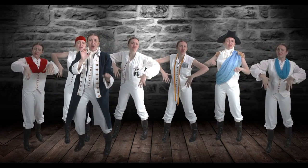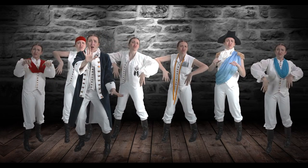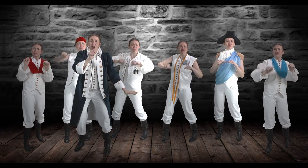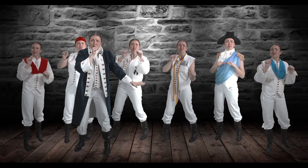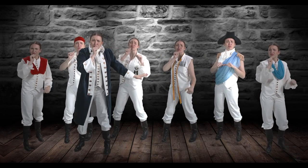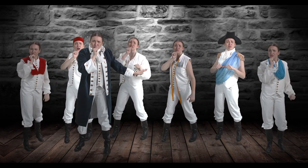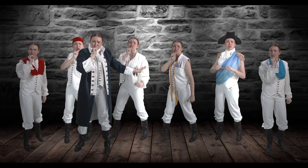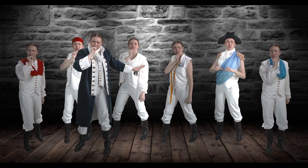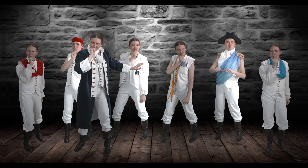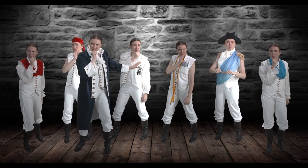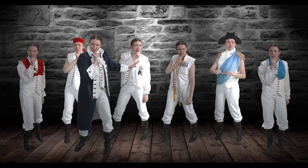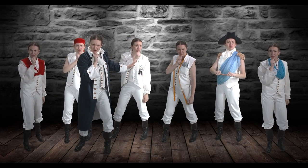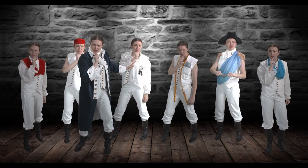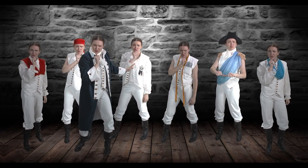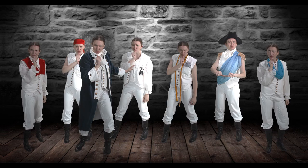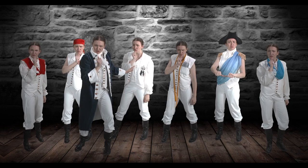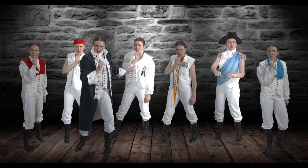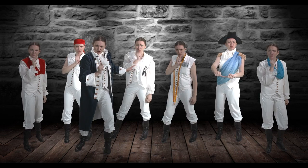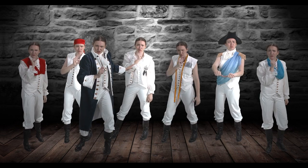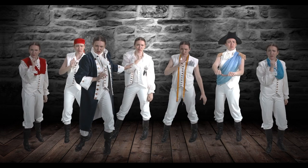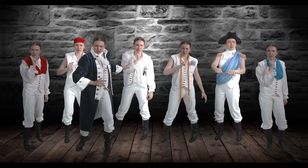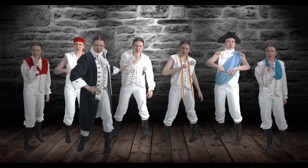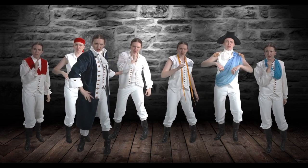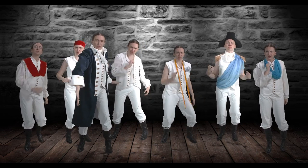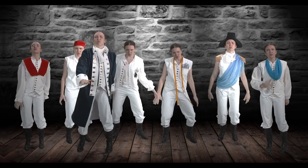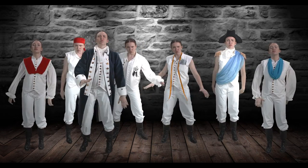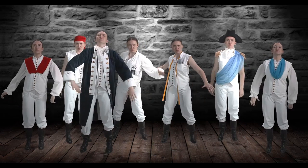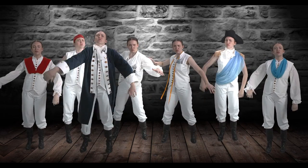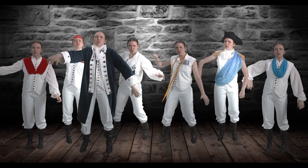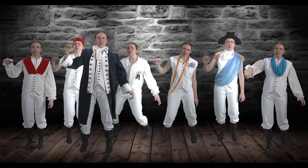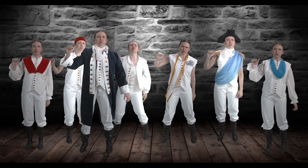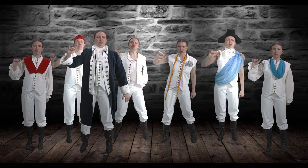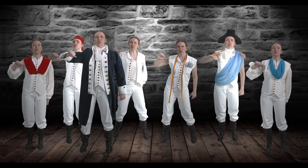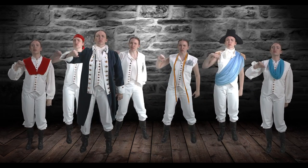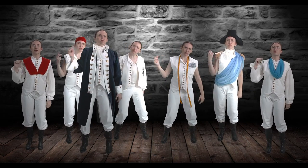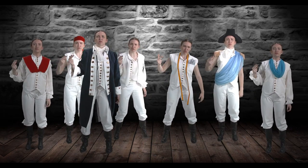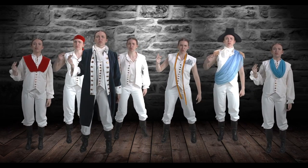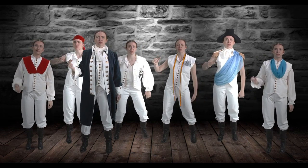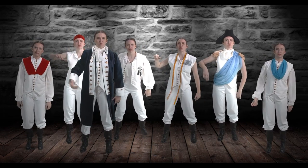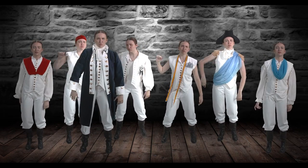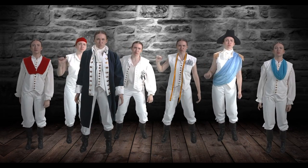to take your time Oh, Alexander Hamilton (Alexander Hamilton),